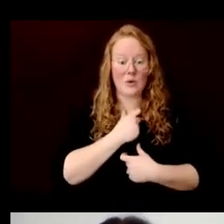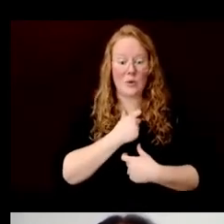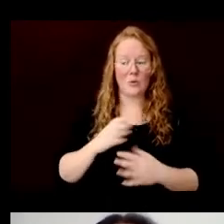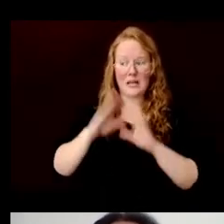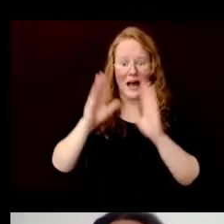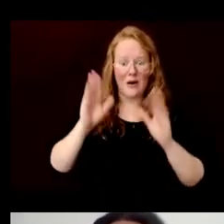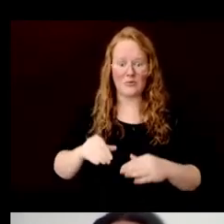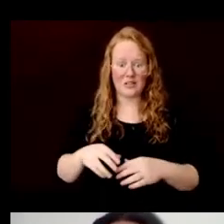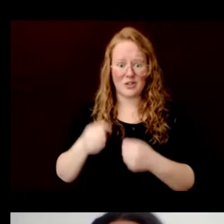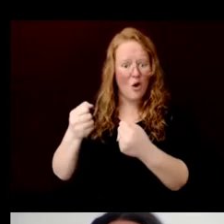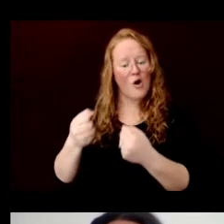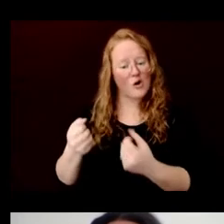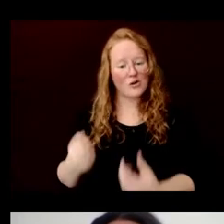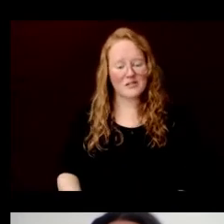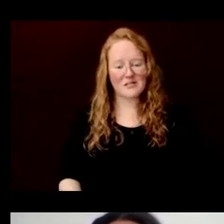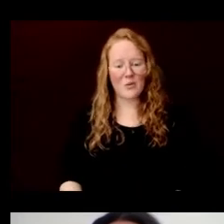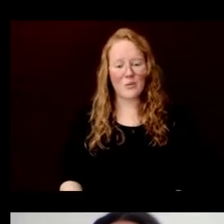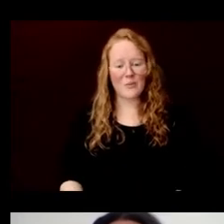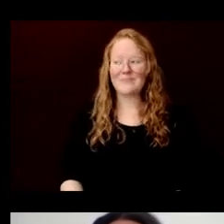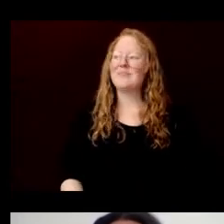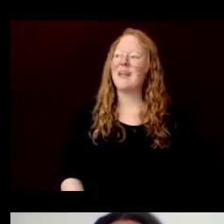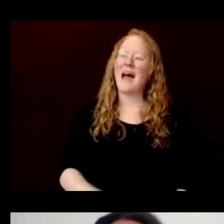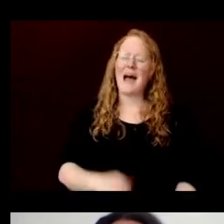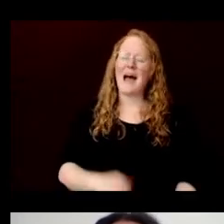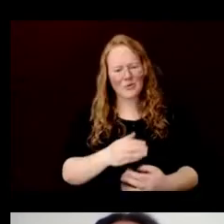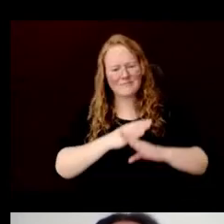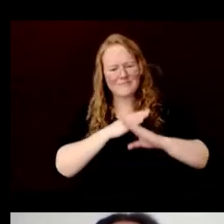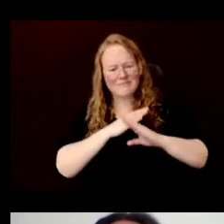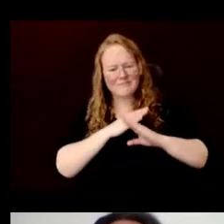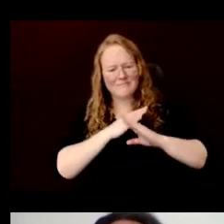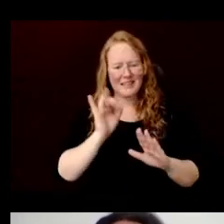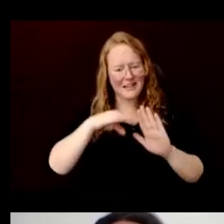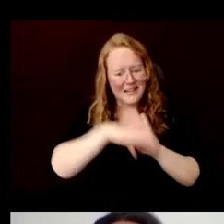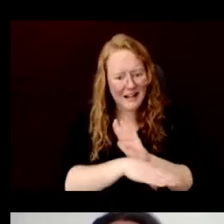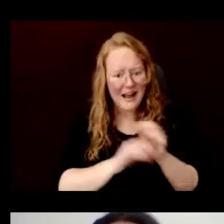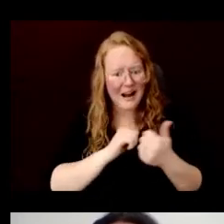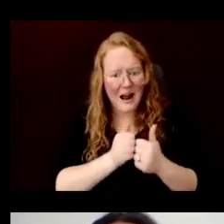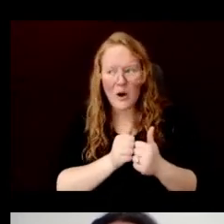One way that we can counter act this kind of decline is actually to introduce co-optation.